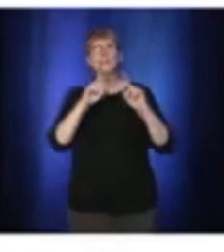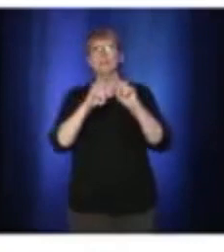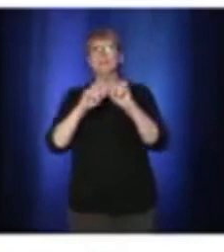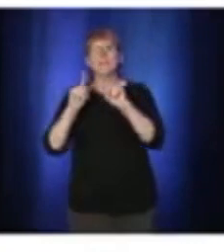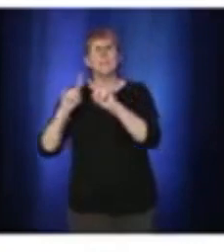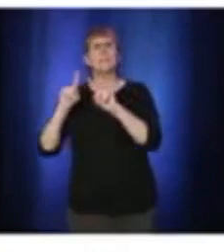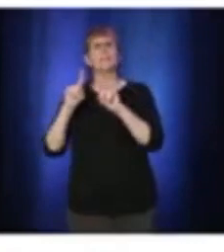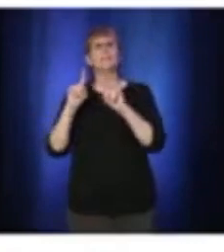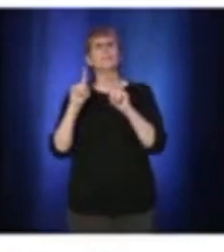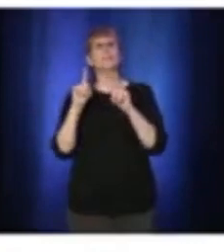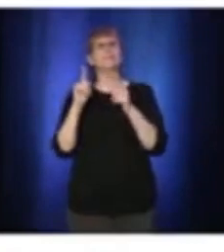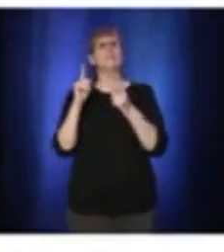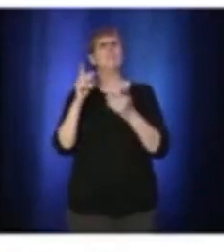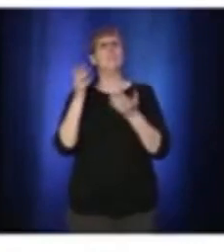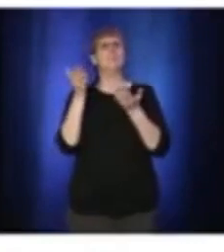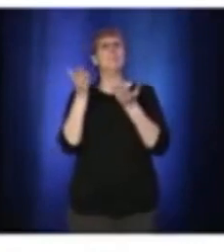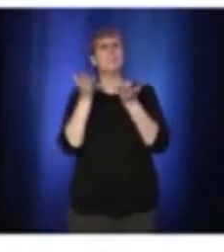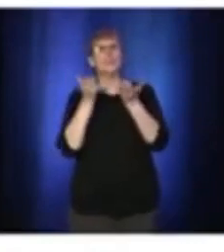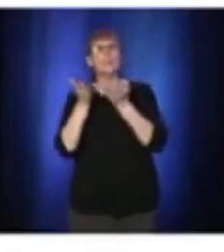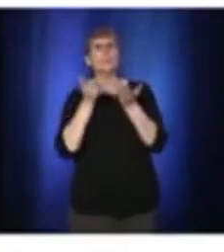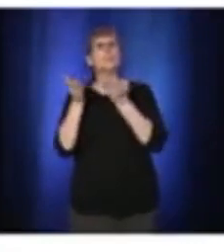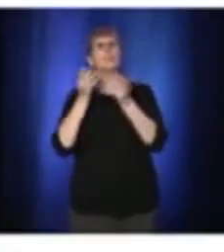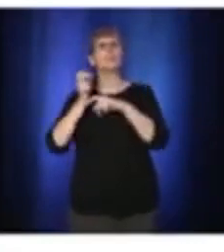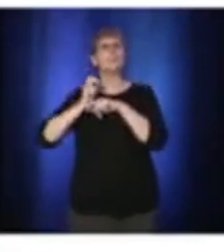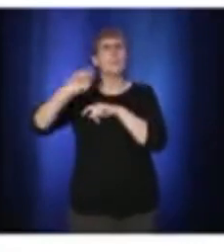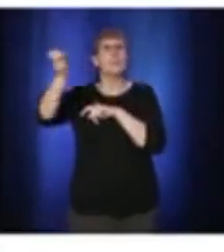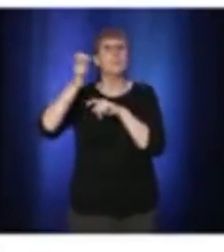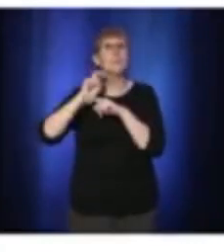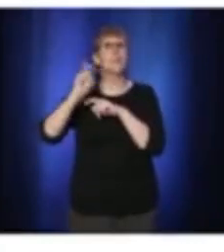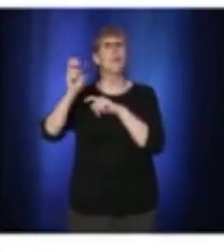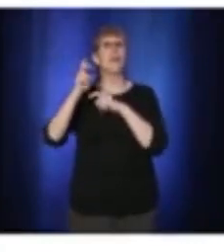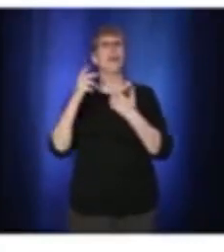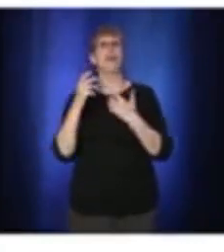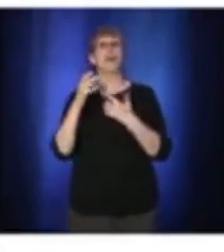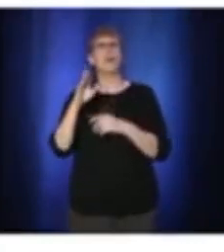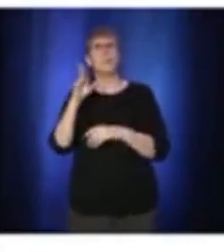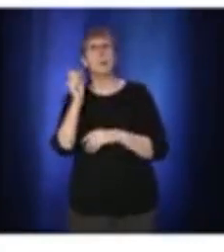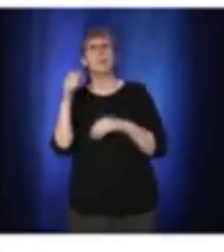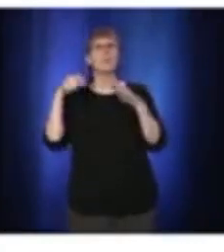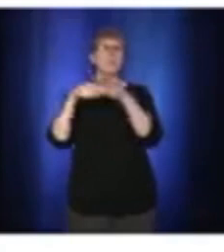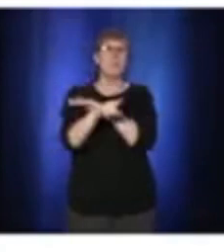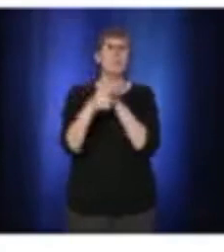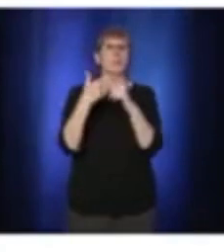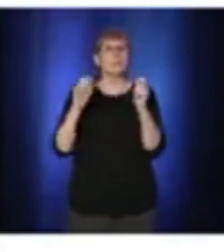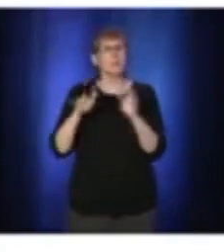apply the rule, so I understand and I'm not surprised by what you're saying but